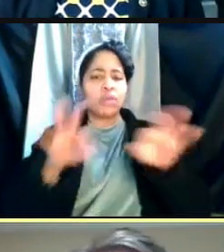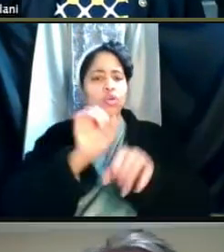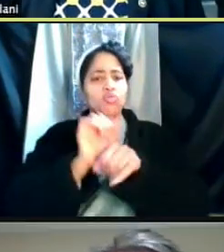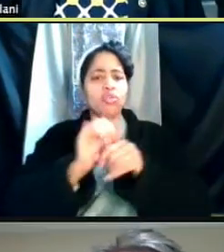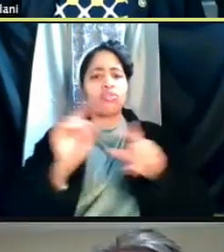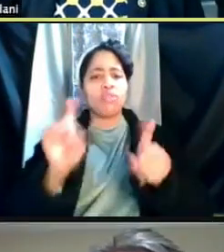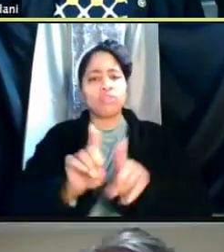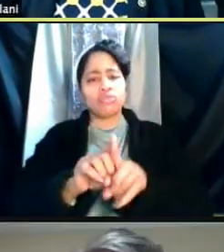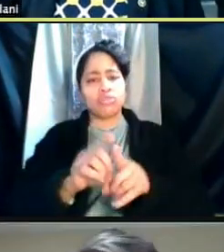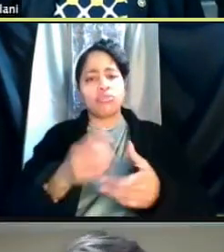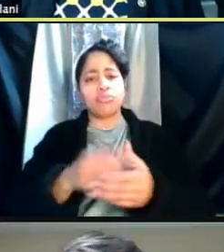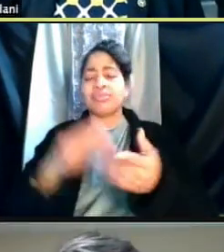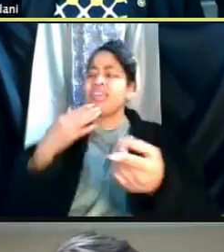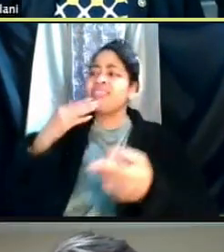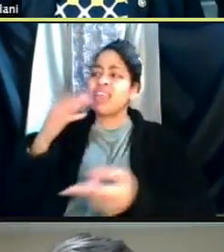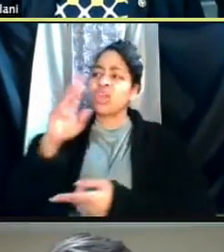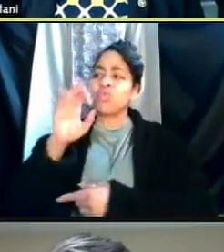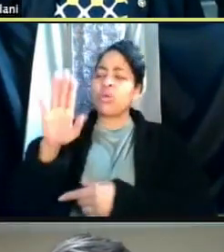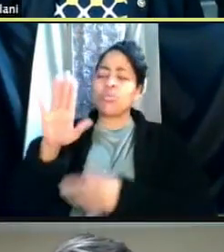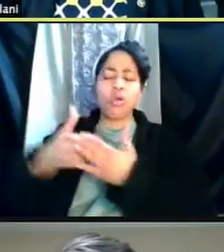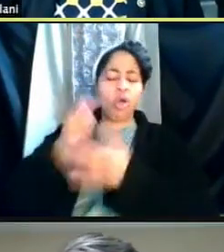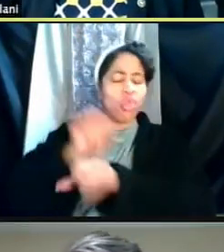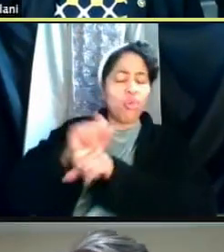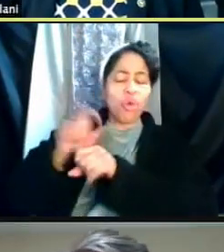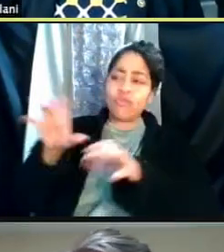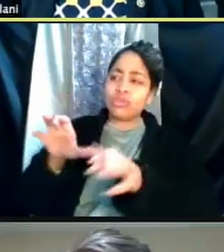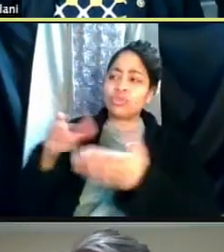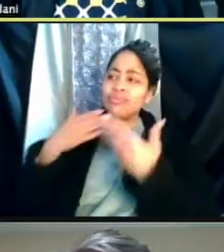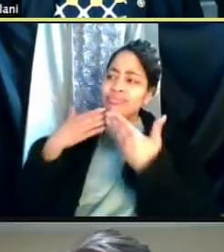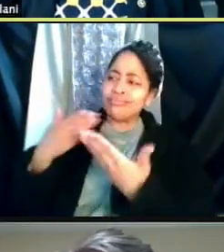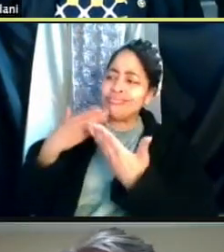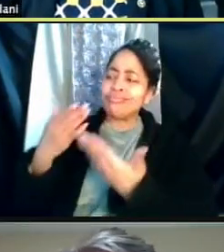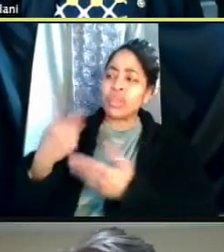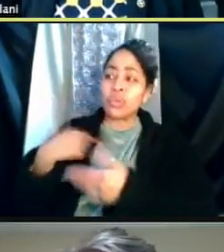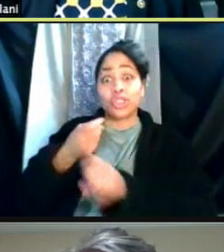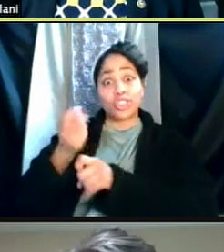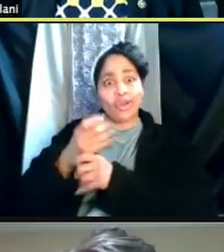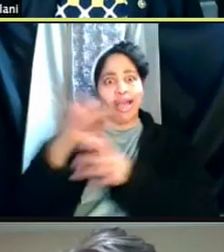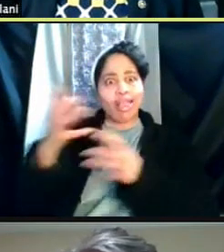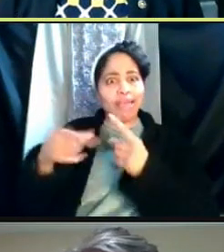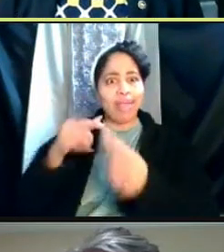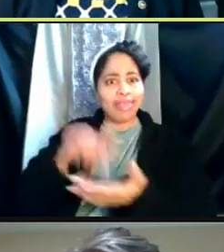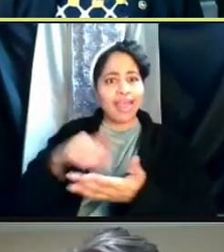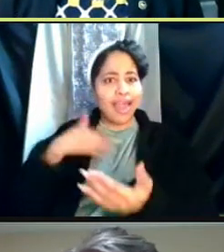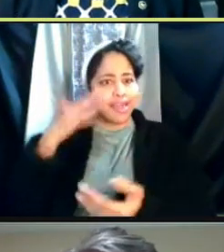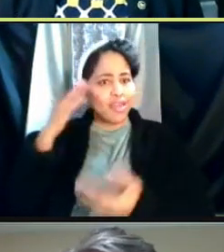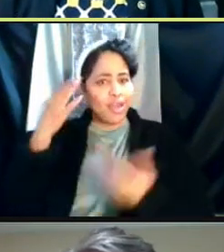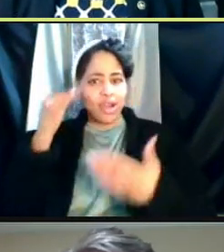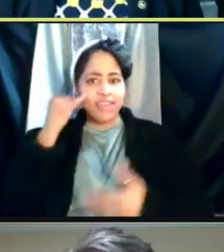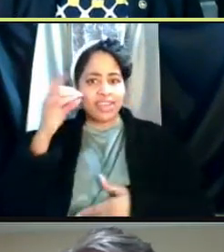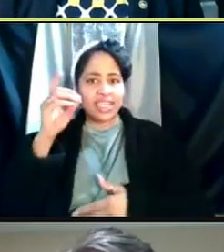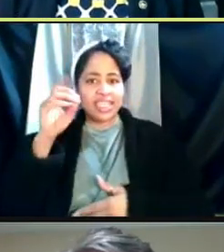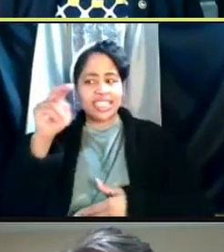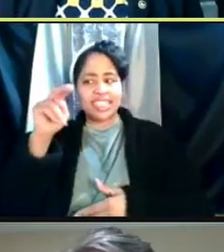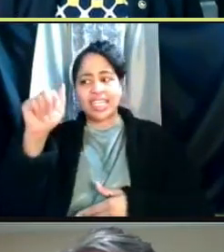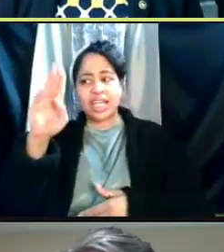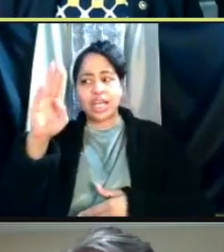Yeah, thank you, Rob, for all the work you're doing. We joke about this a lot and I don't know if Dean Bowman from School Public Health is listening,